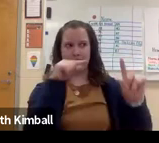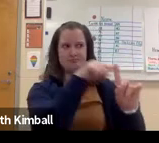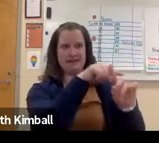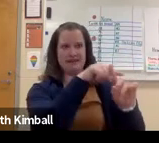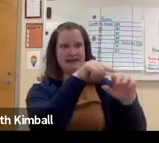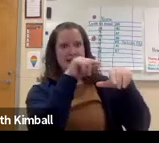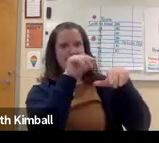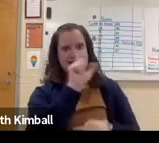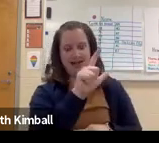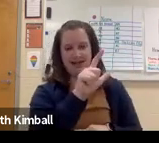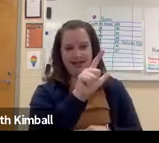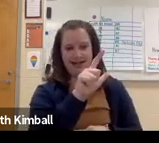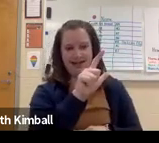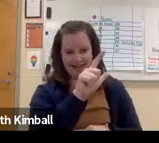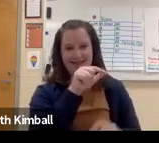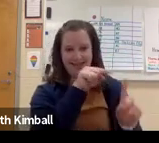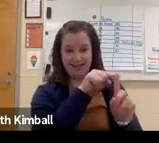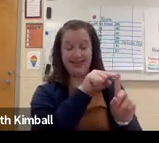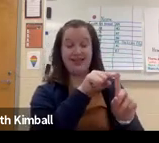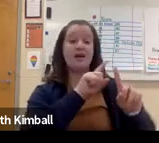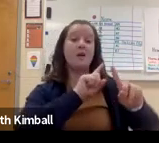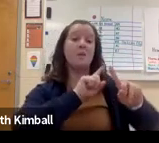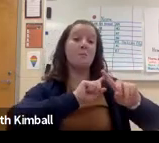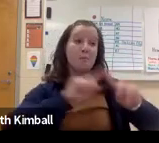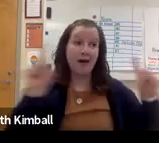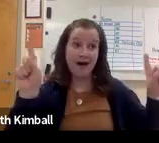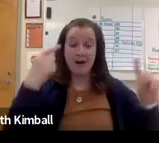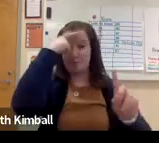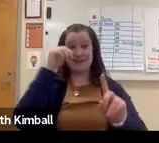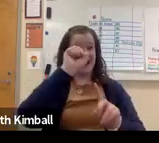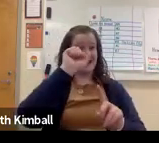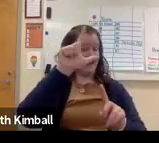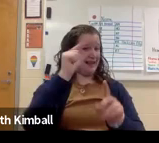All of that is relatively new in English, and likewise in ASL.